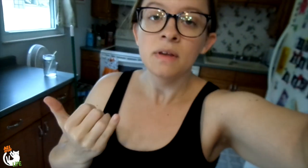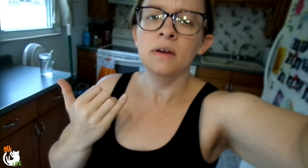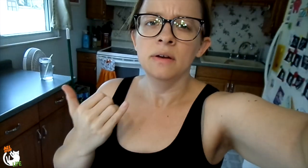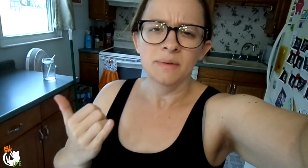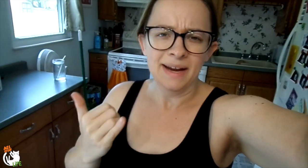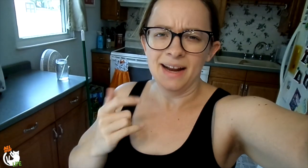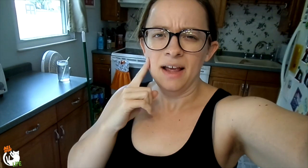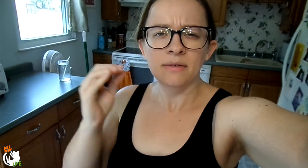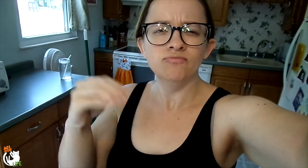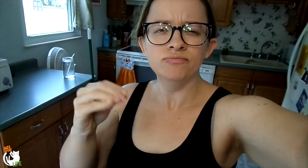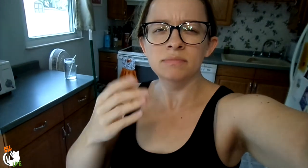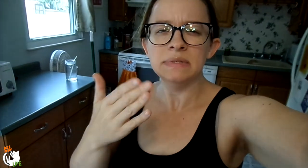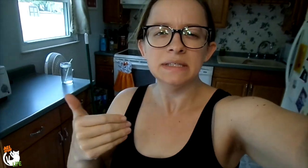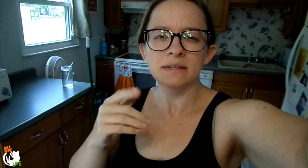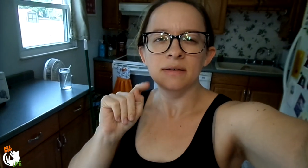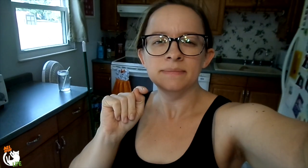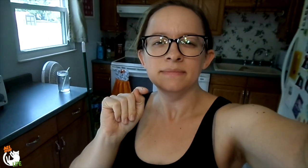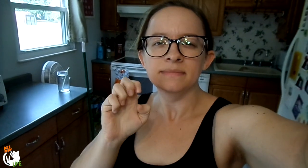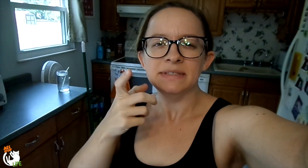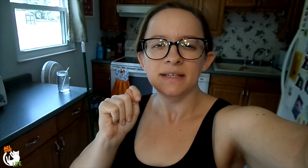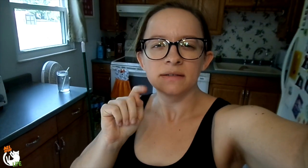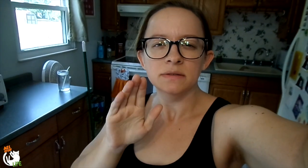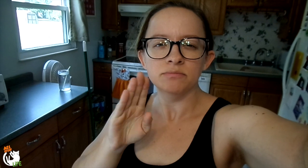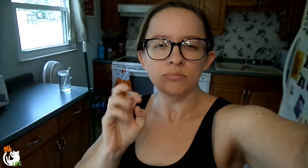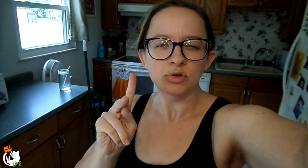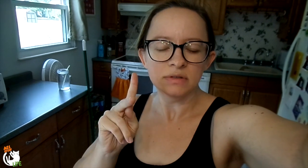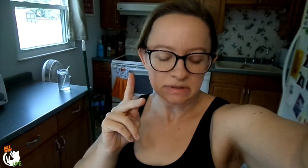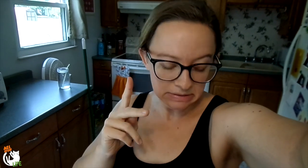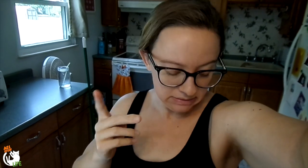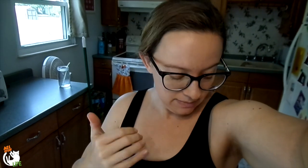Right now I'm packing some textbooks.